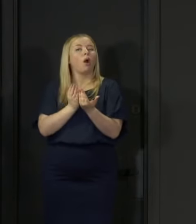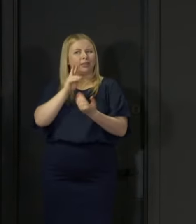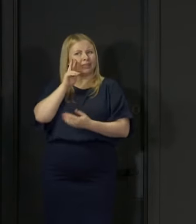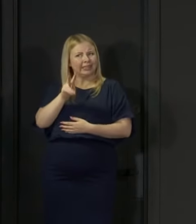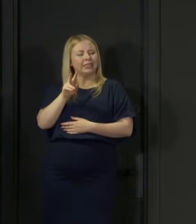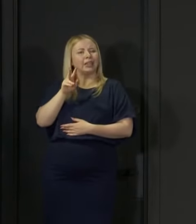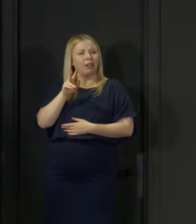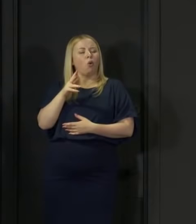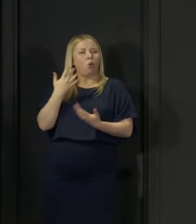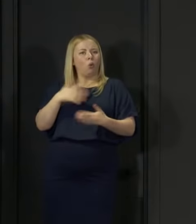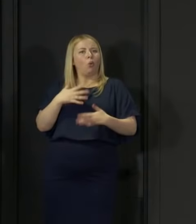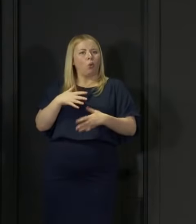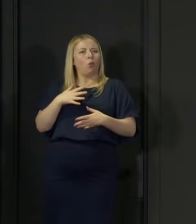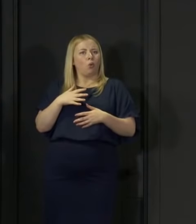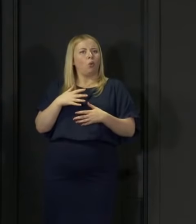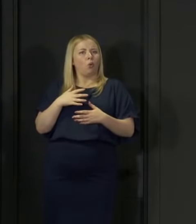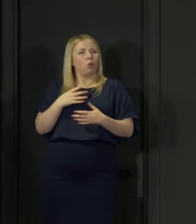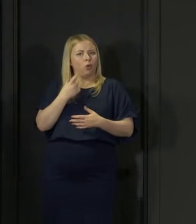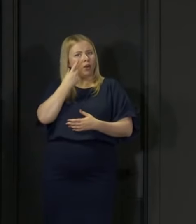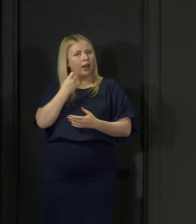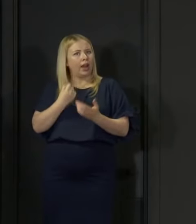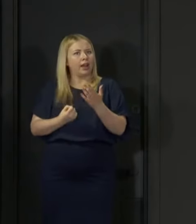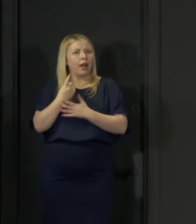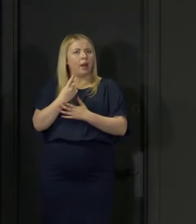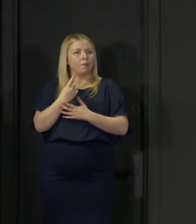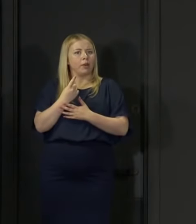into reverse and restrictions can require to be re-imposed.